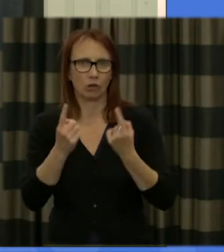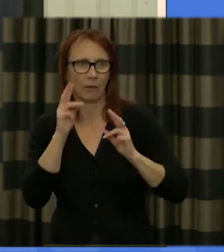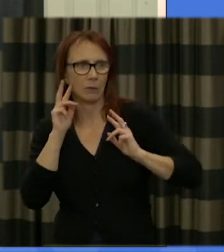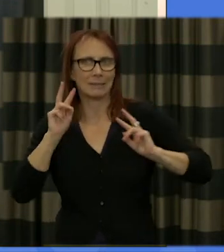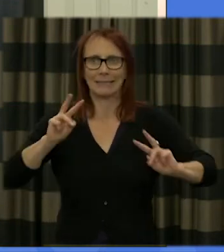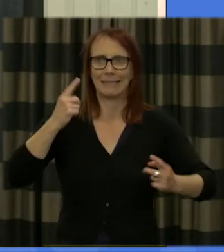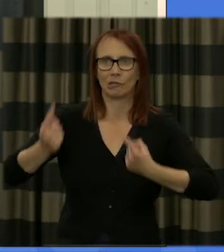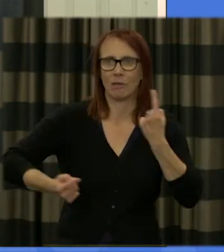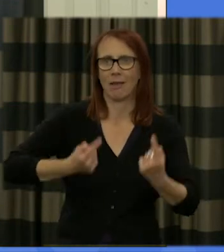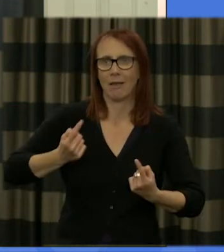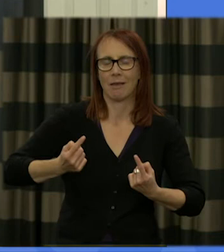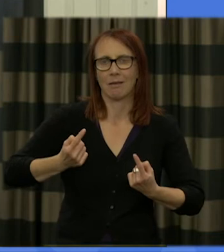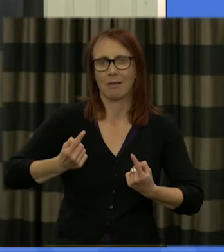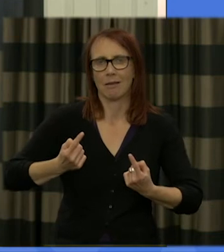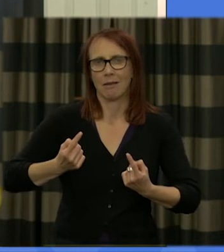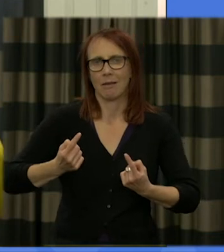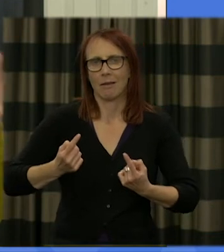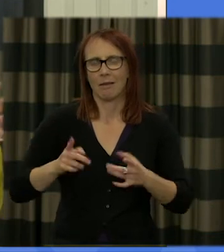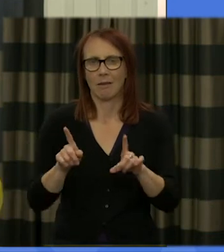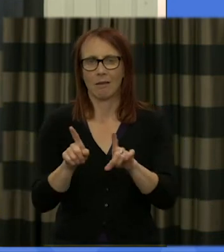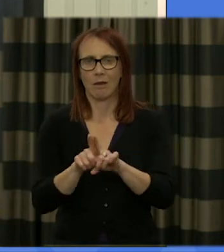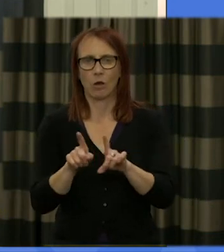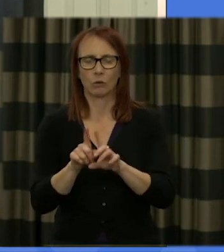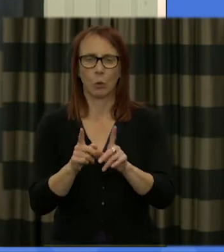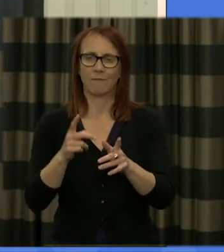and and also give you a little bit of a chance to kind of stretch your legs and